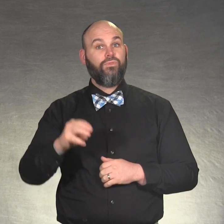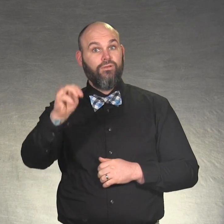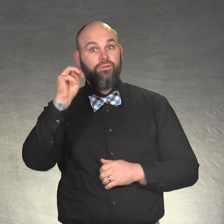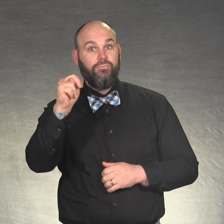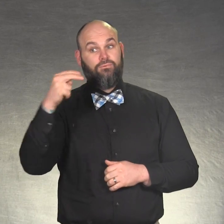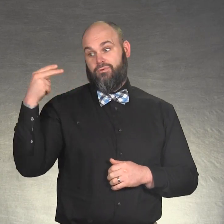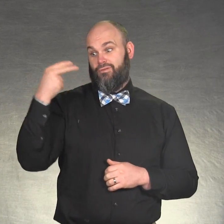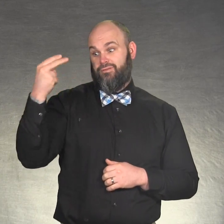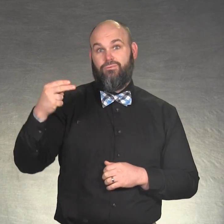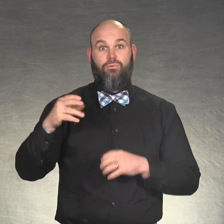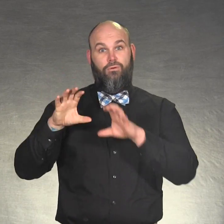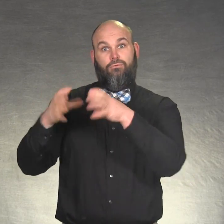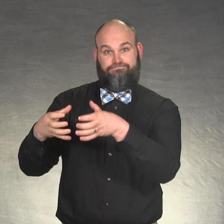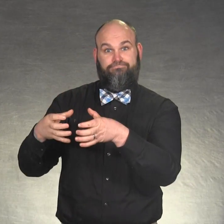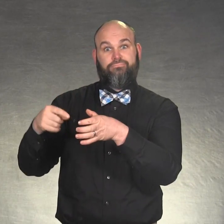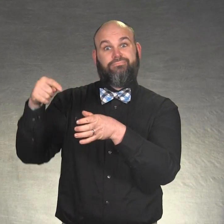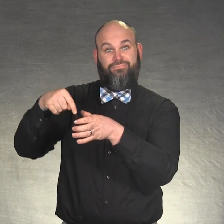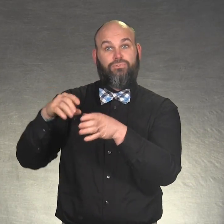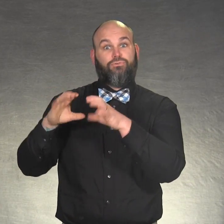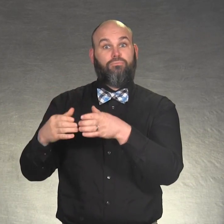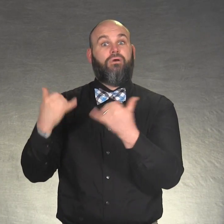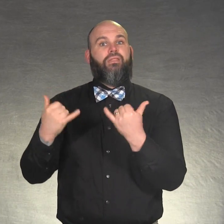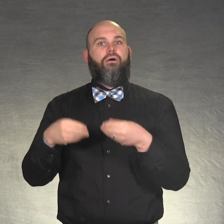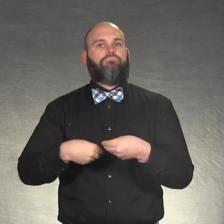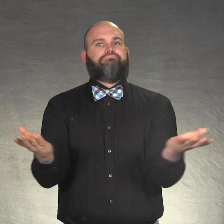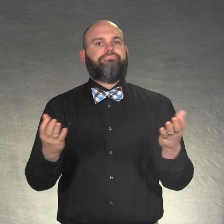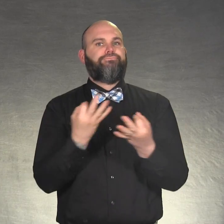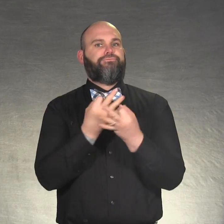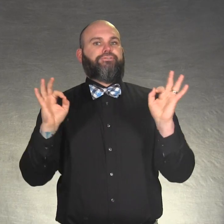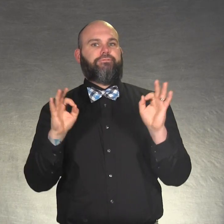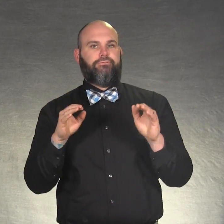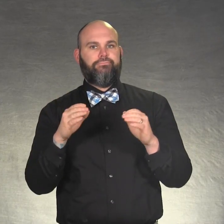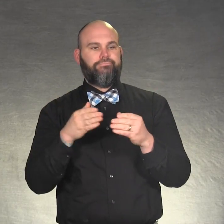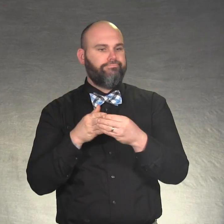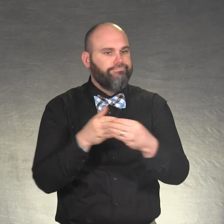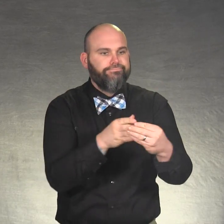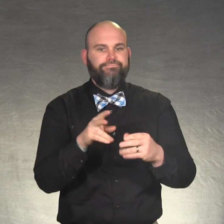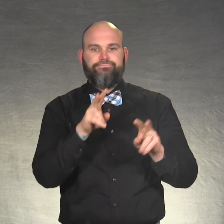The Minnesota Historical Society is now providing free guided tours